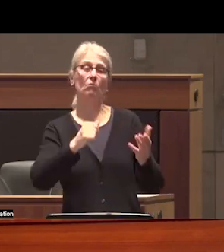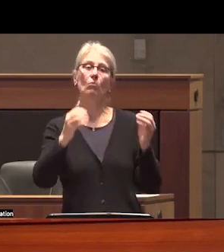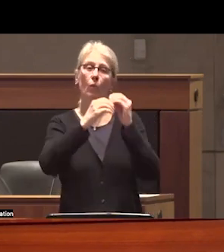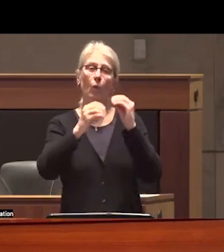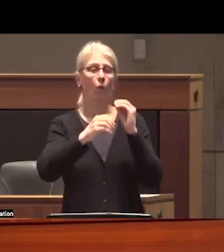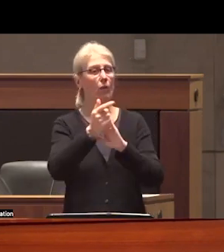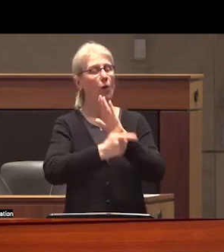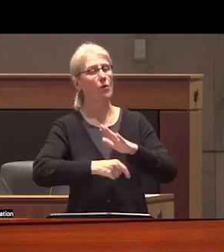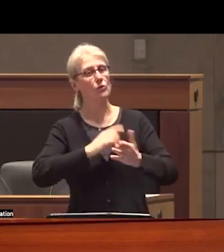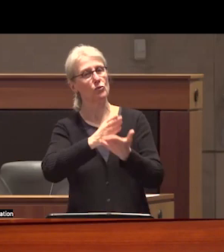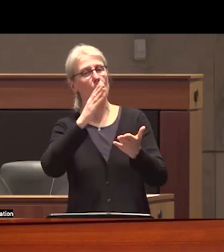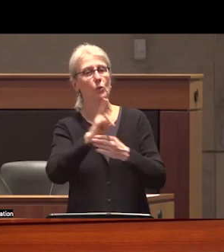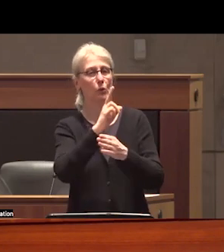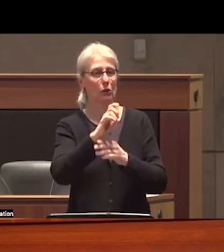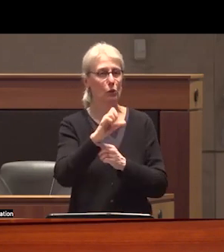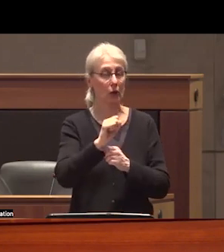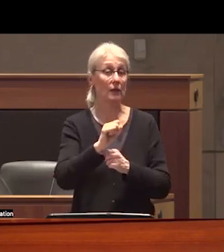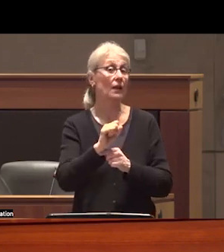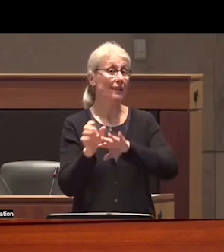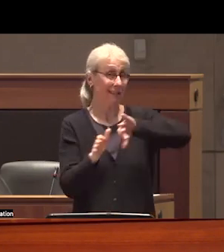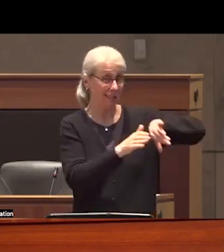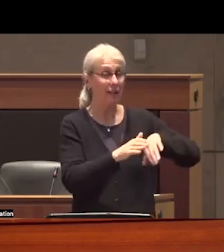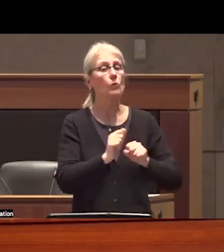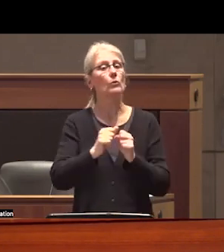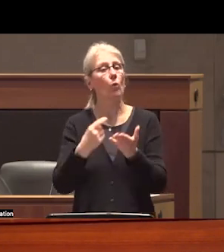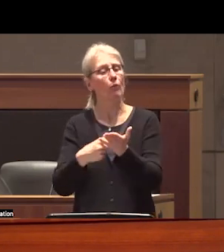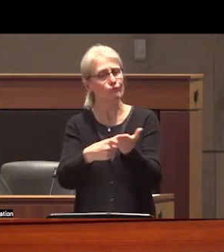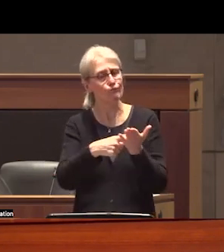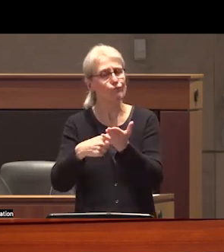mature reasonable discussions about issues that intersect with drug policy but are not actually